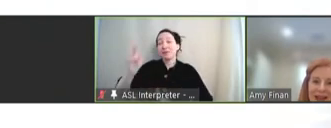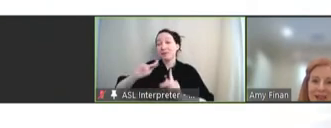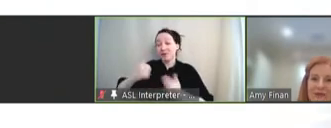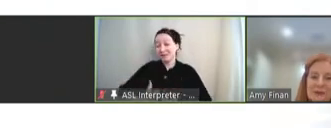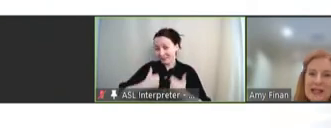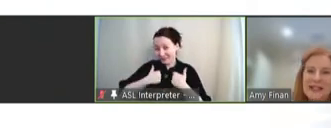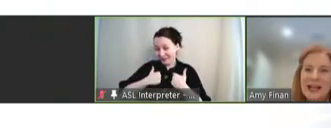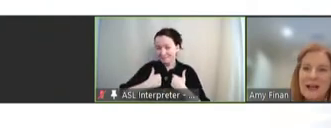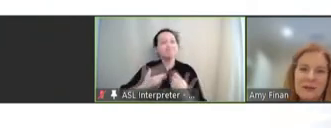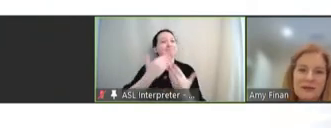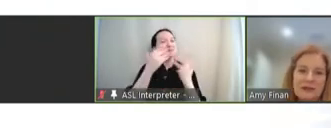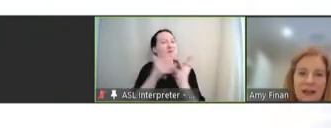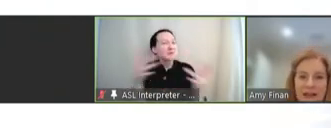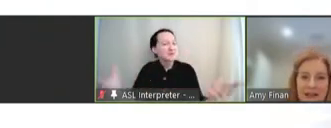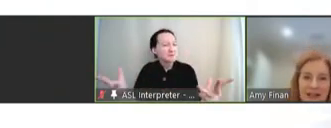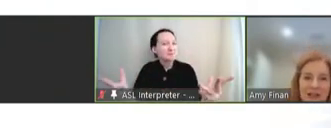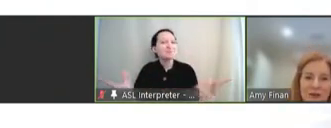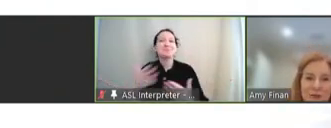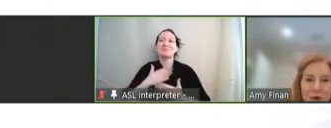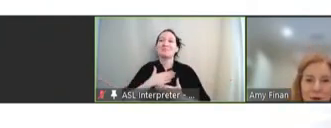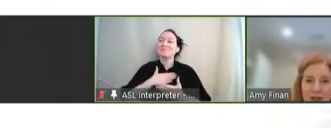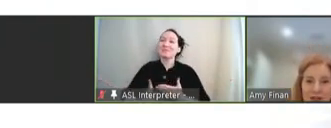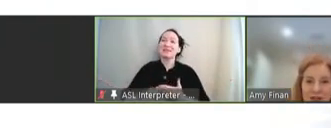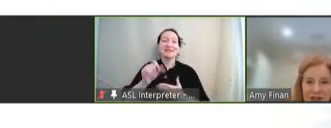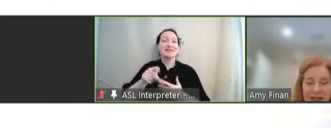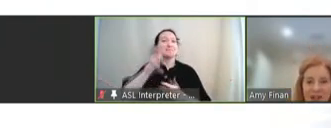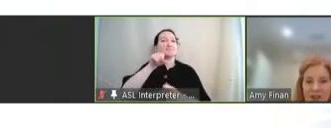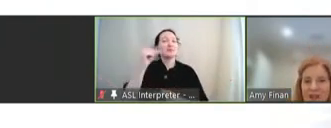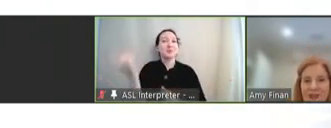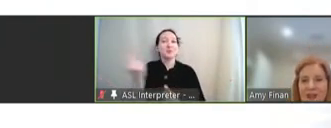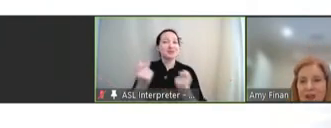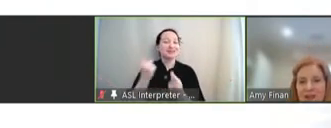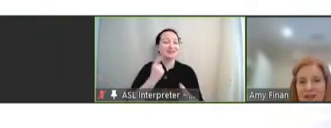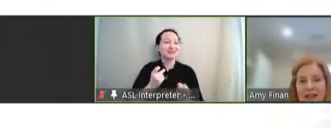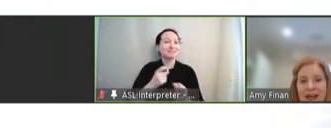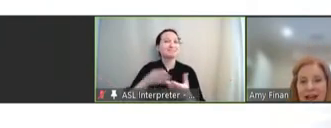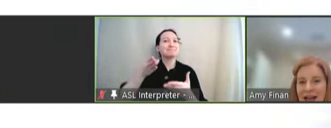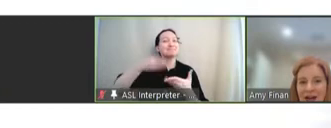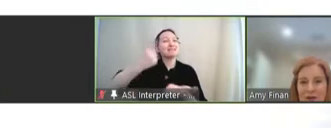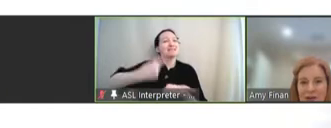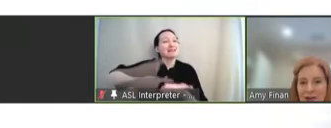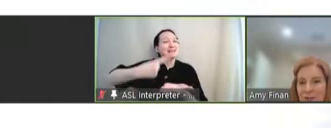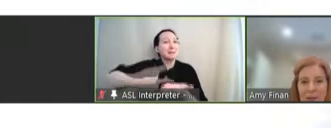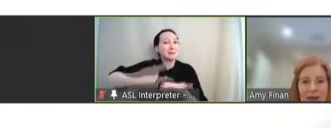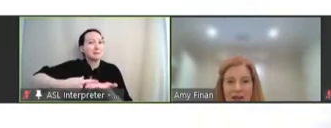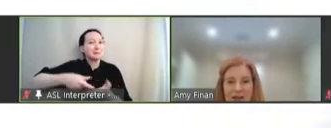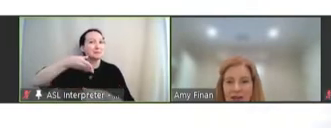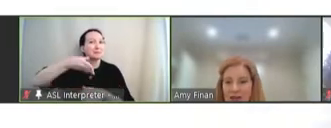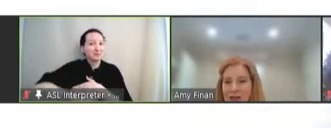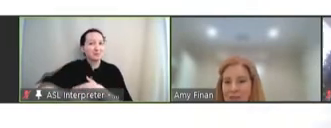Thank you very much. I would be delighted to answer some questions and engage in discussion after the panelists finish up.